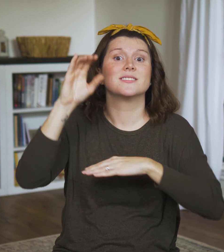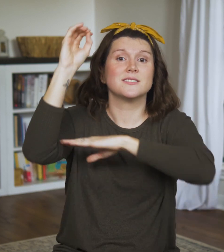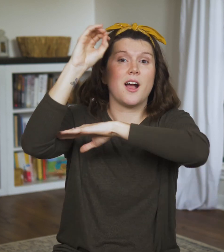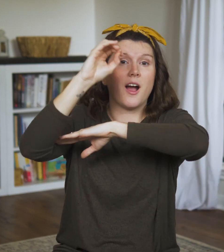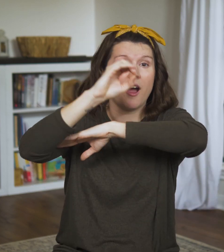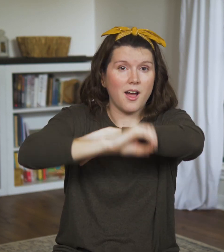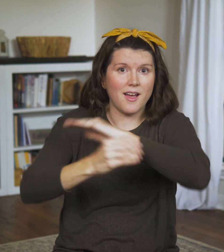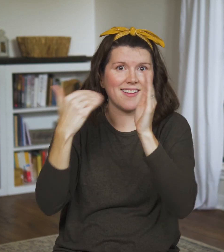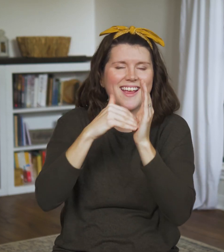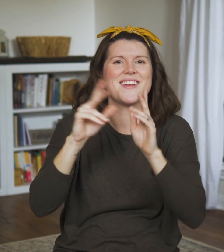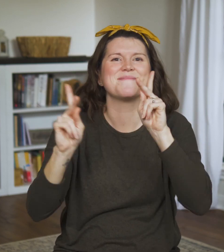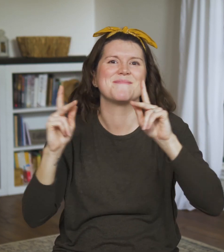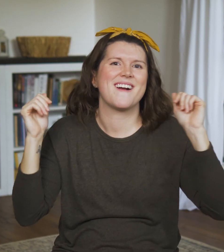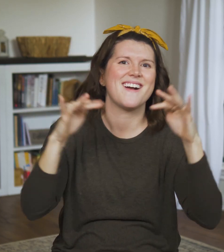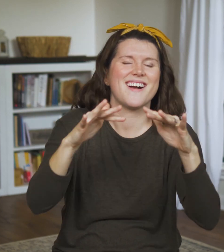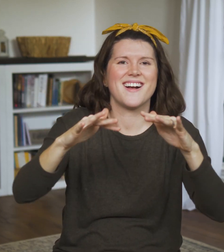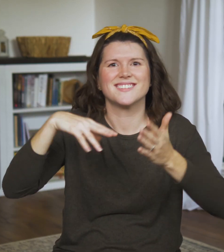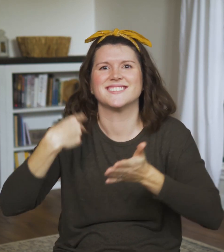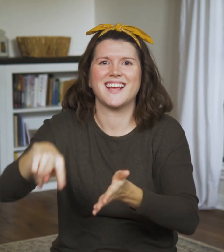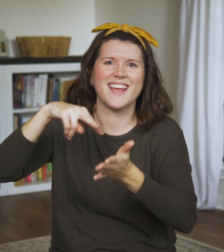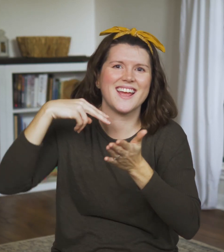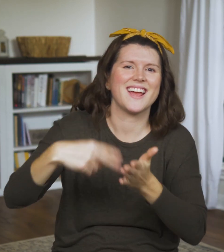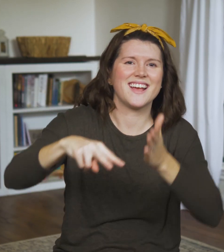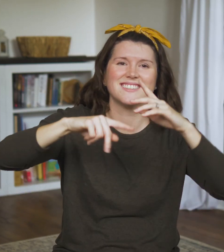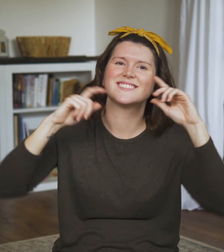and ends at sundown on Saturday.